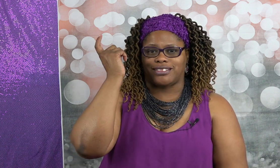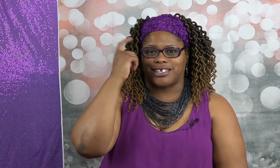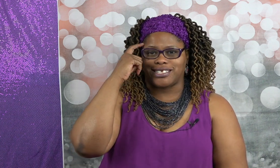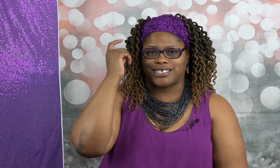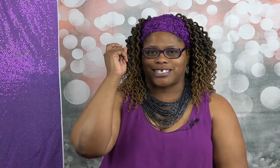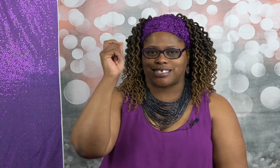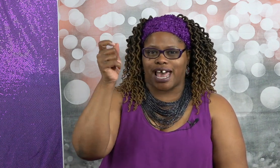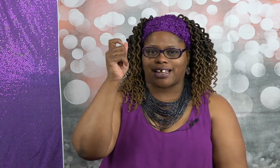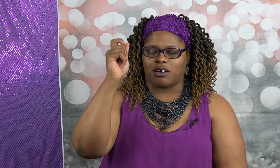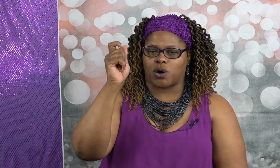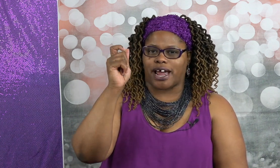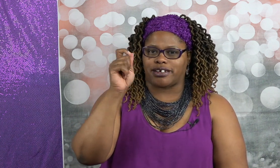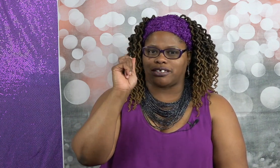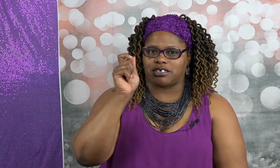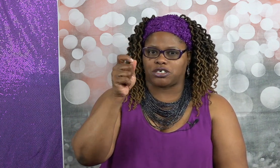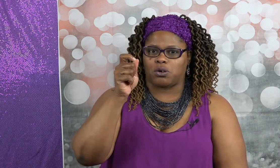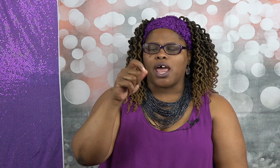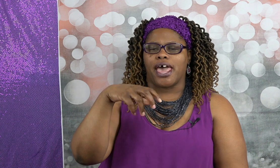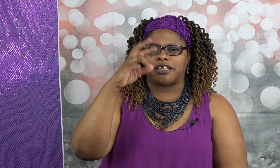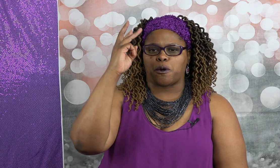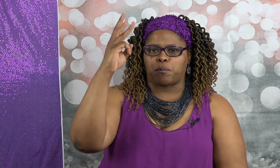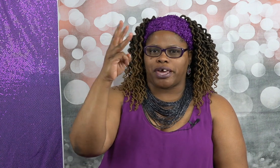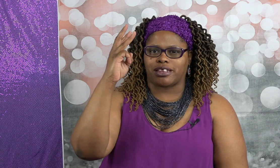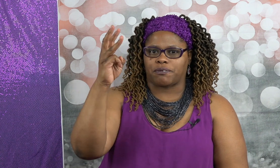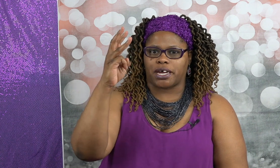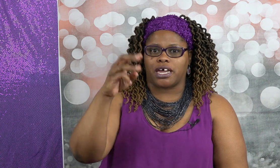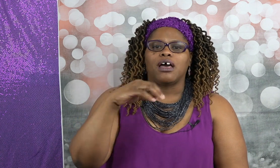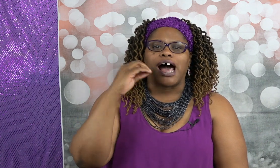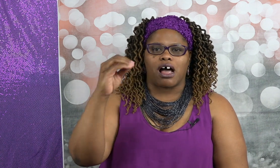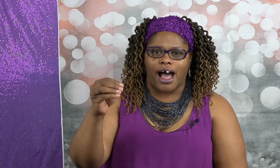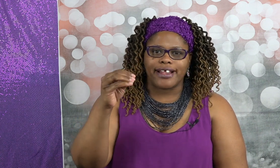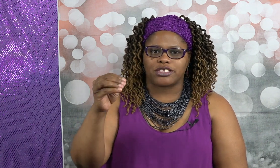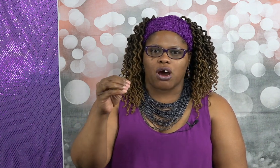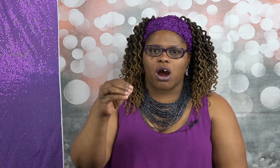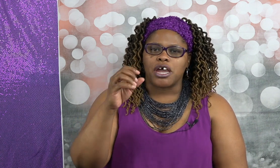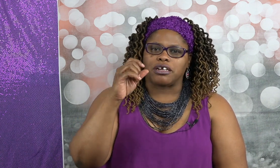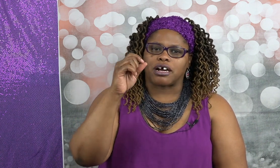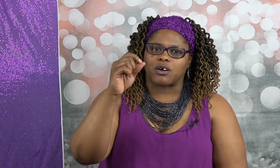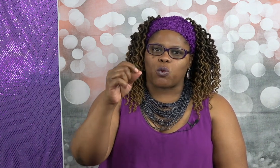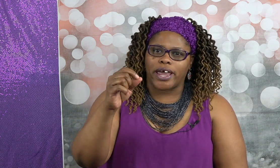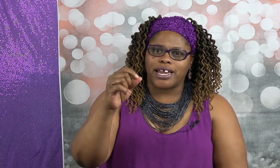this is exactly what I need to do and you pick three odds are you're gonna win